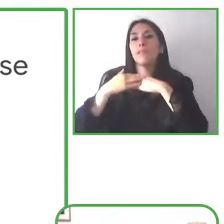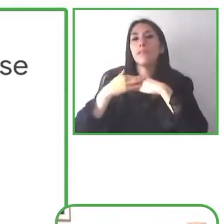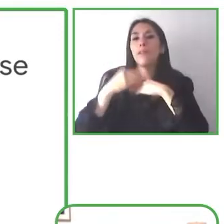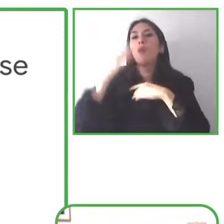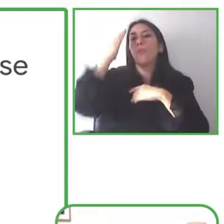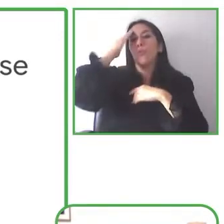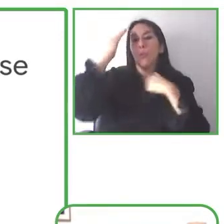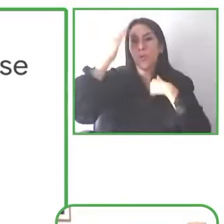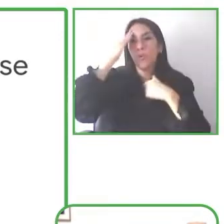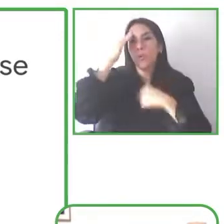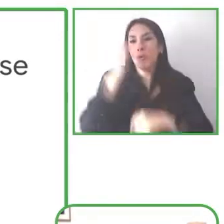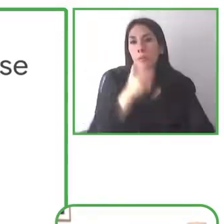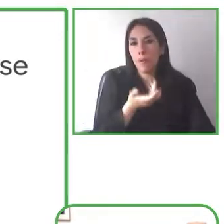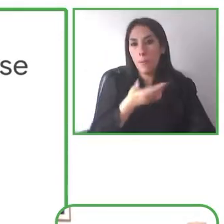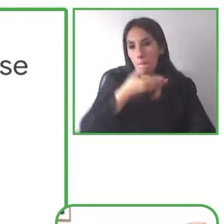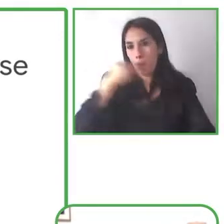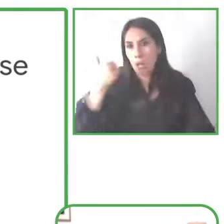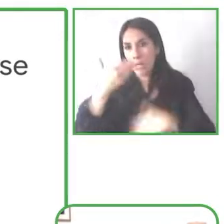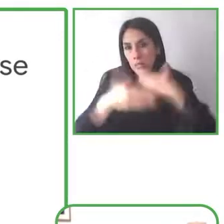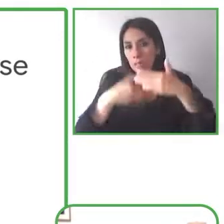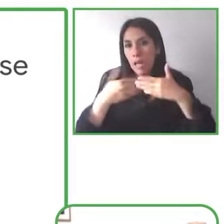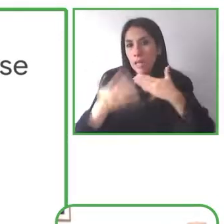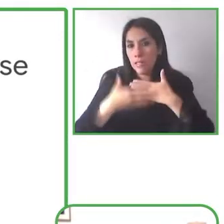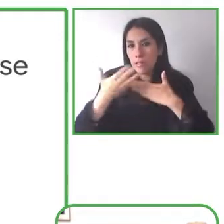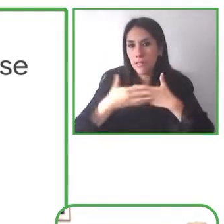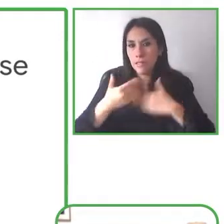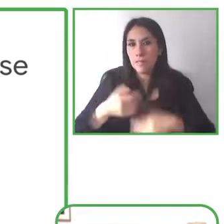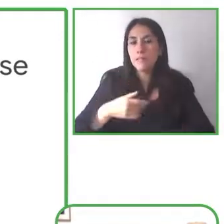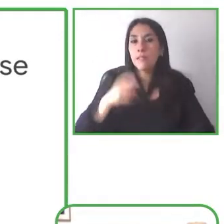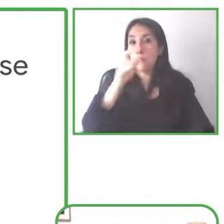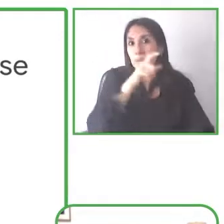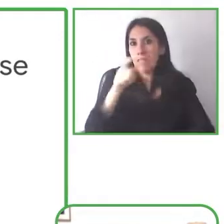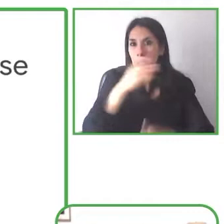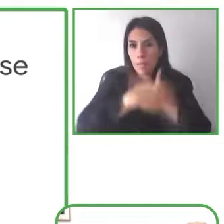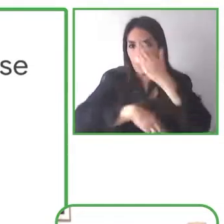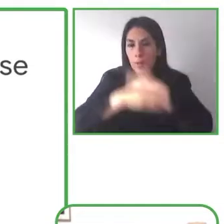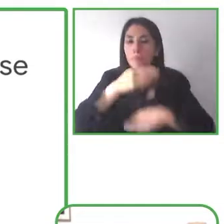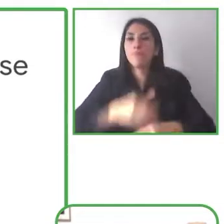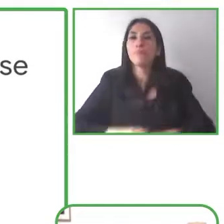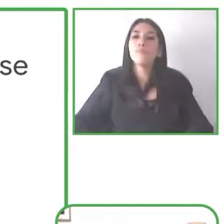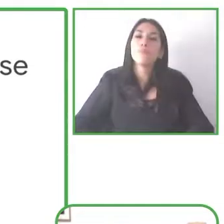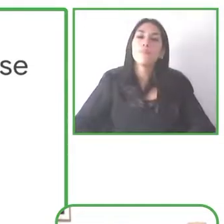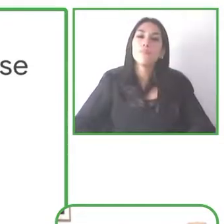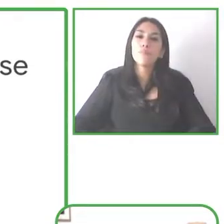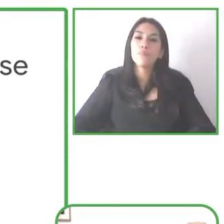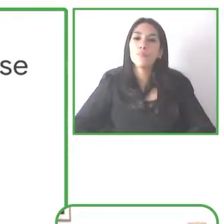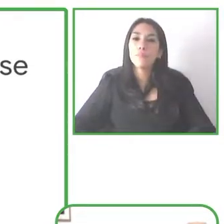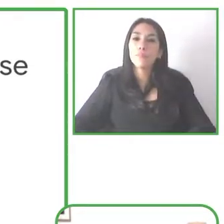And in addition, you know, if you're building websites if you're building across web applications